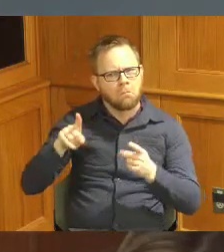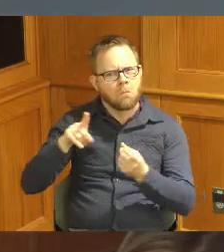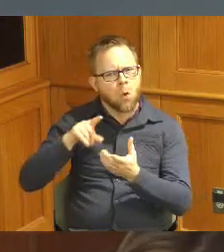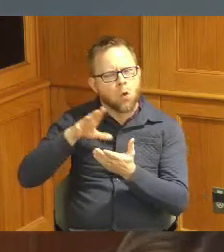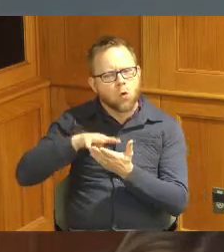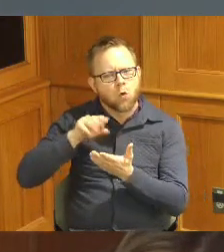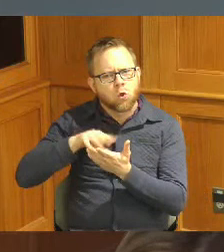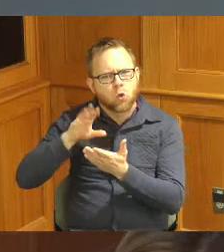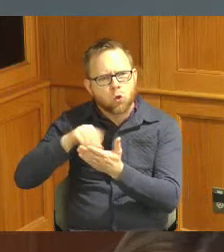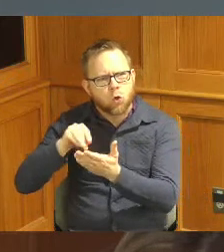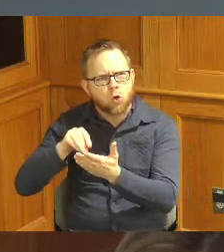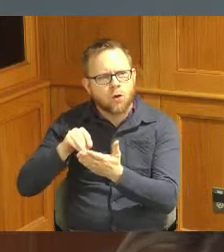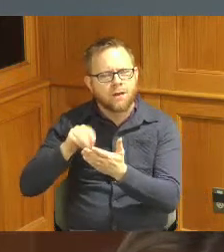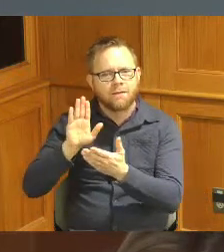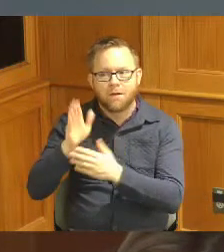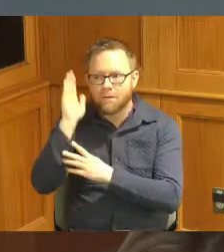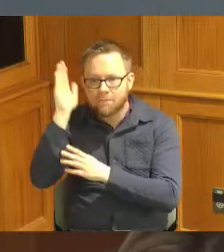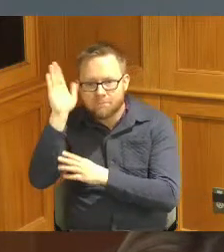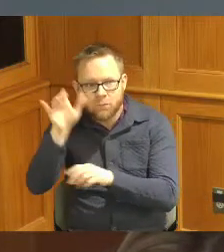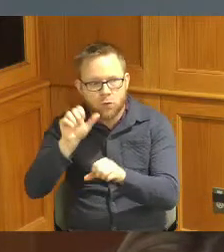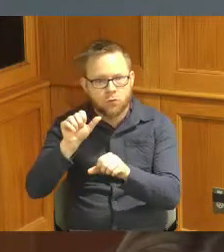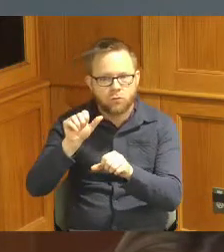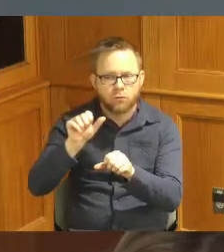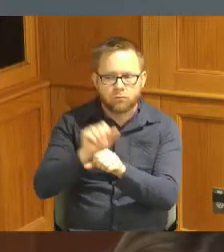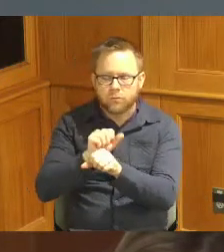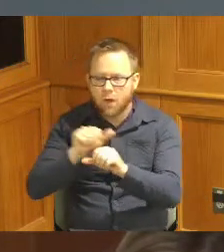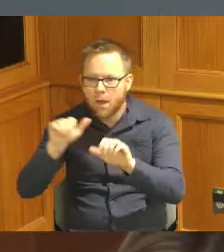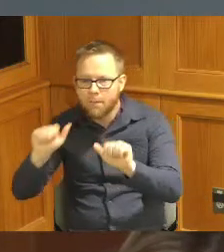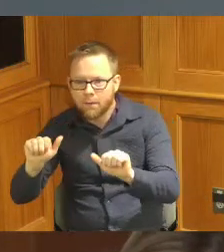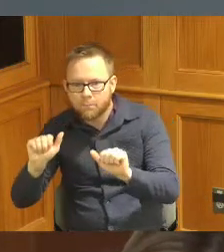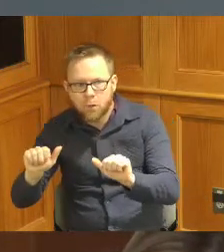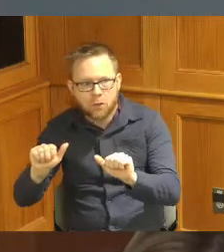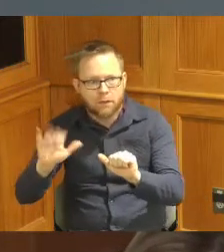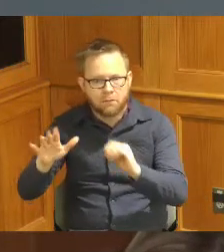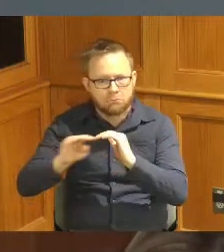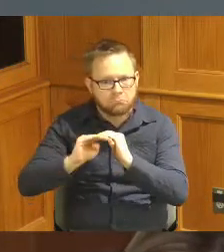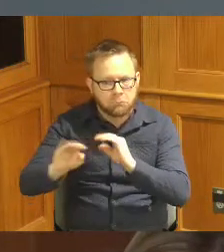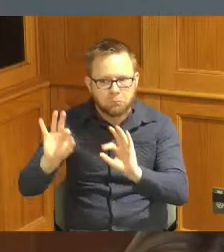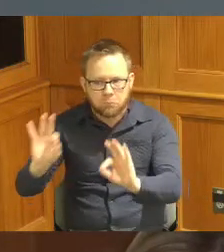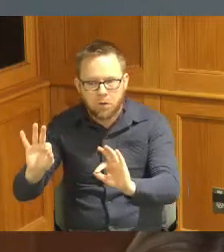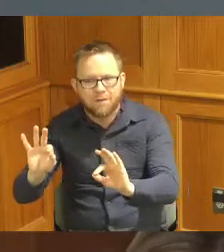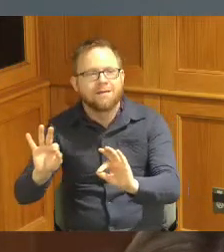having future jobs and stability in the reason region they get to create amazing